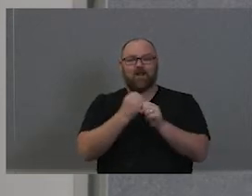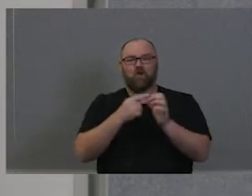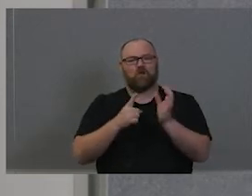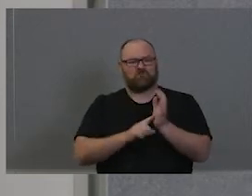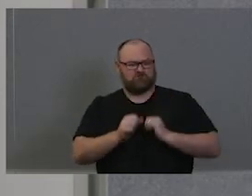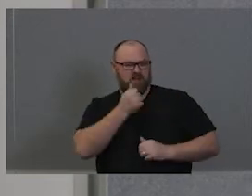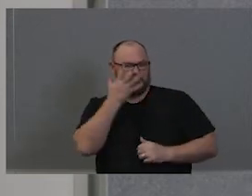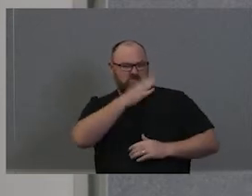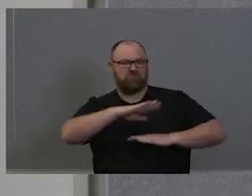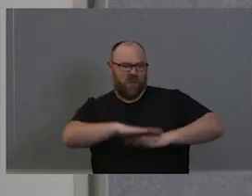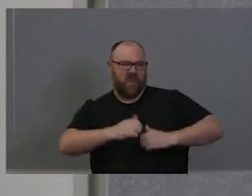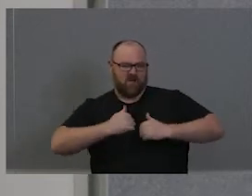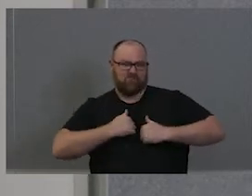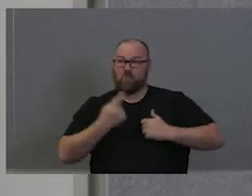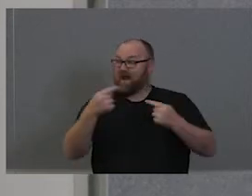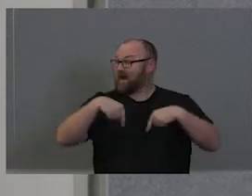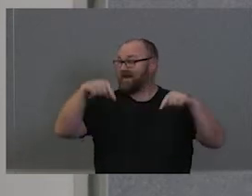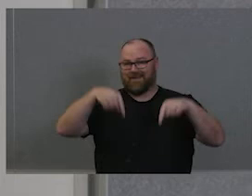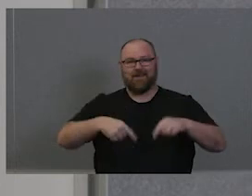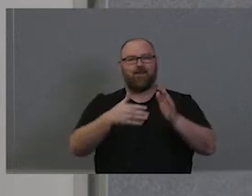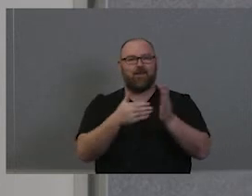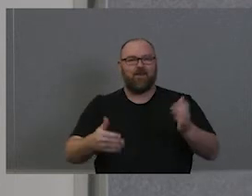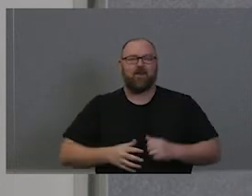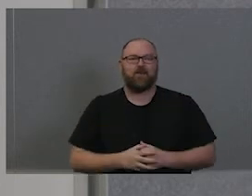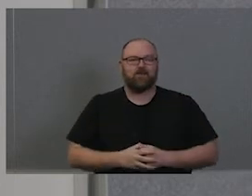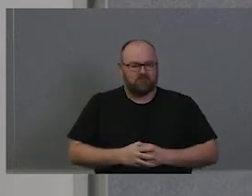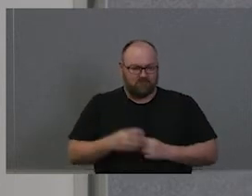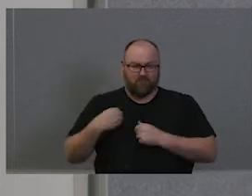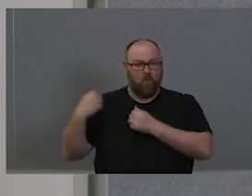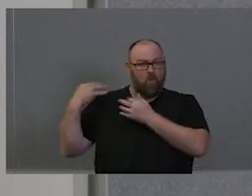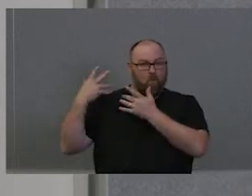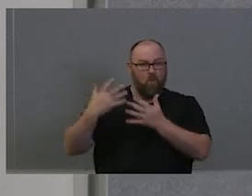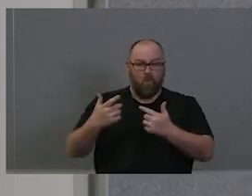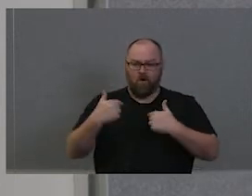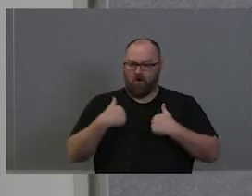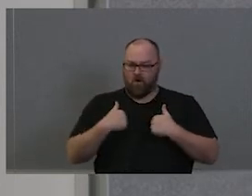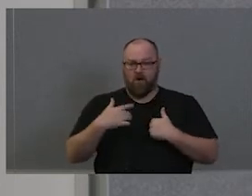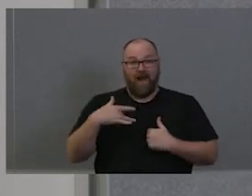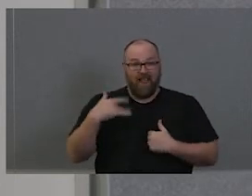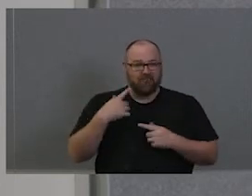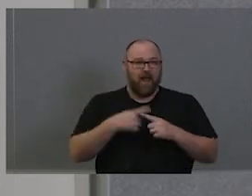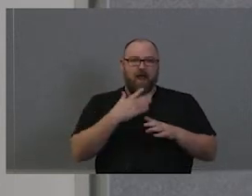That's the land were on at the moment. Well, many, many years I've lived and worked around the city of Sydney.